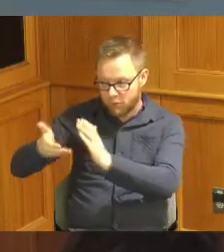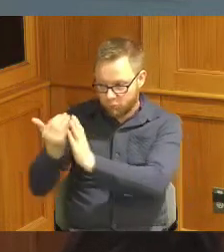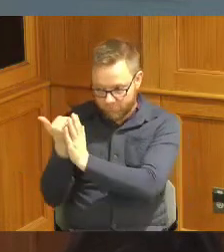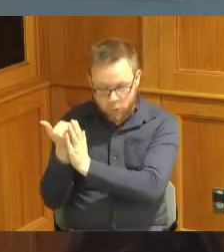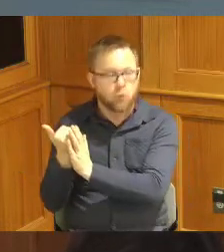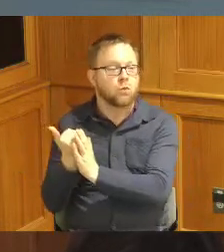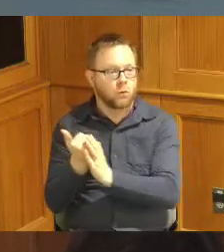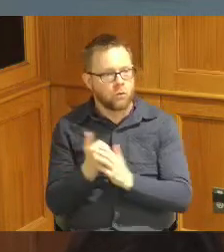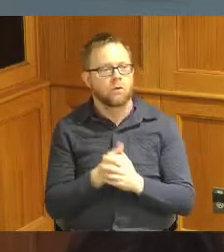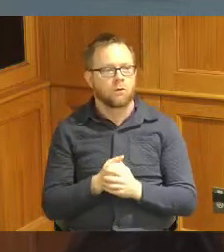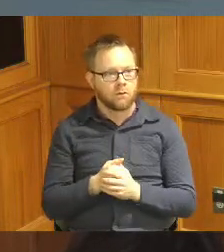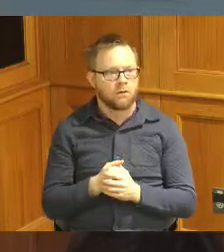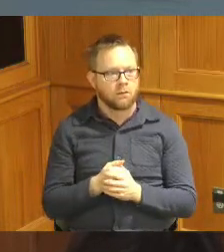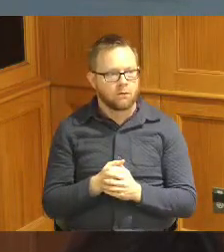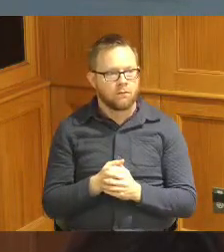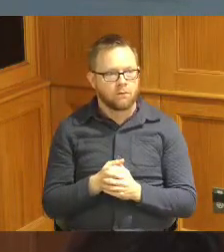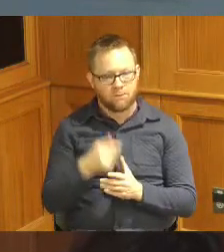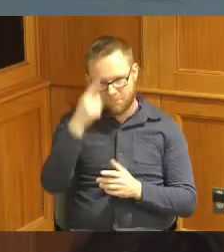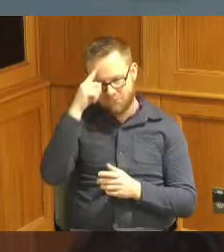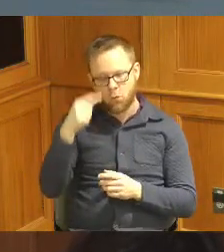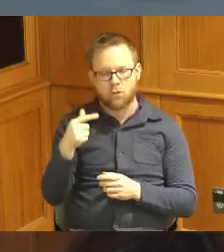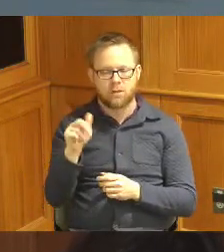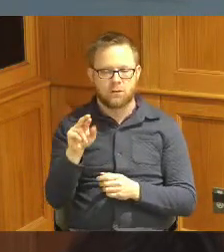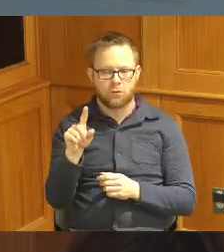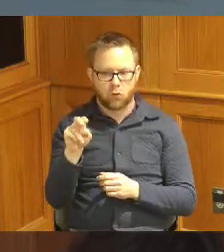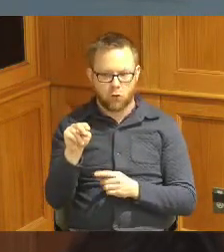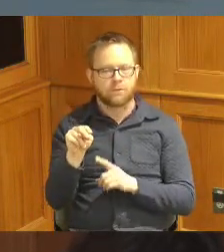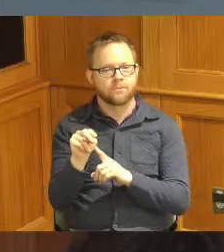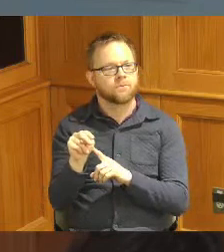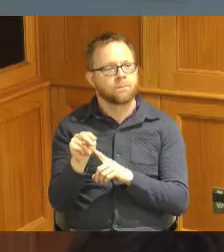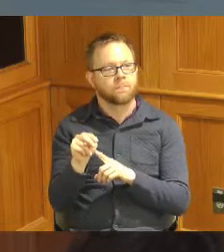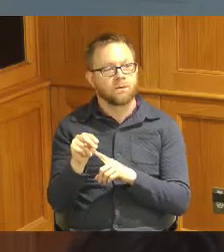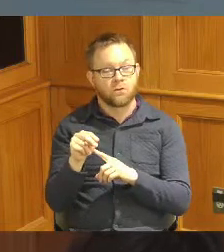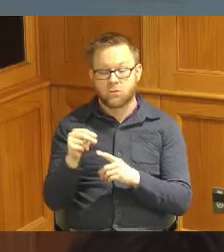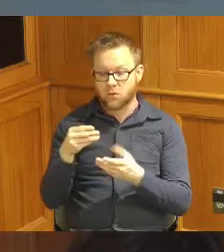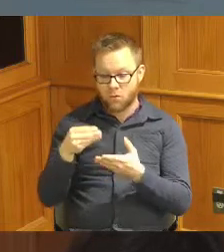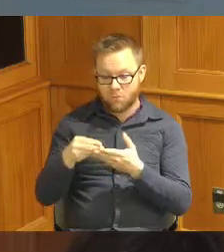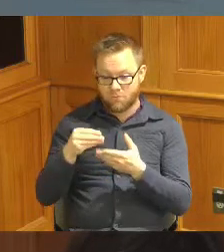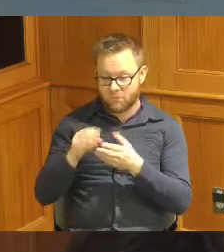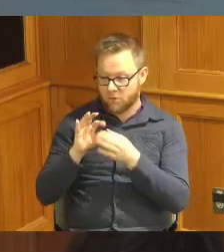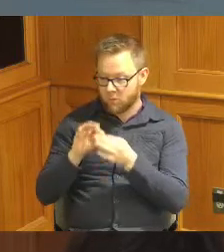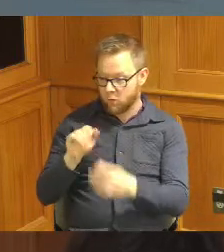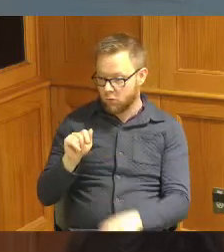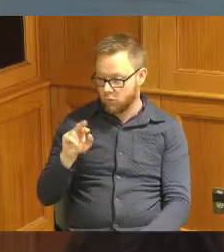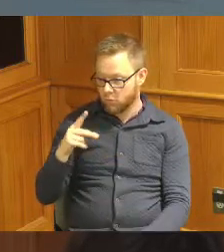with the Urban Garden and as far as the funding through ARPA unfortunately our horses in the hill